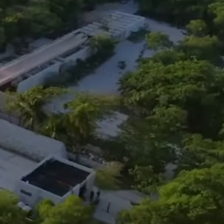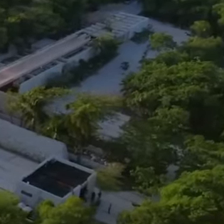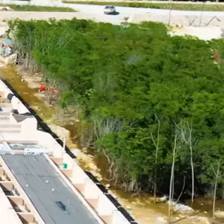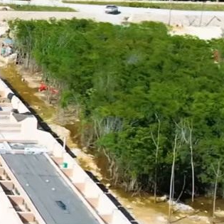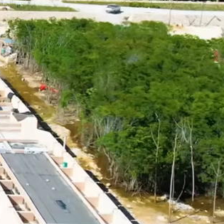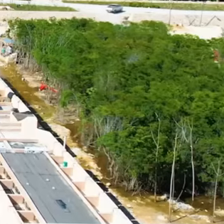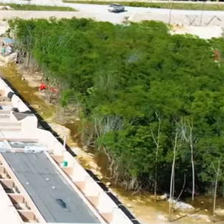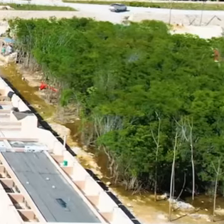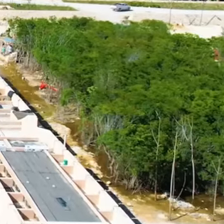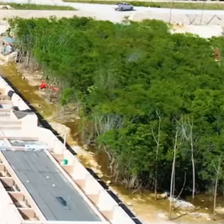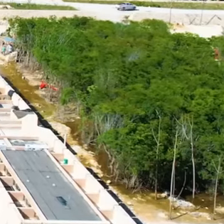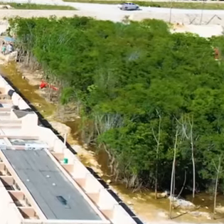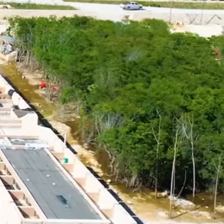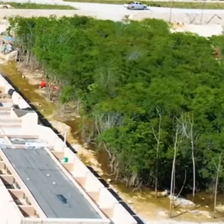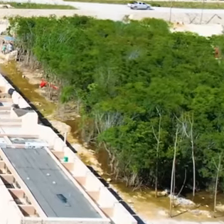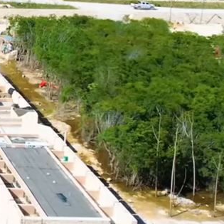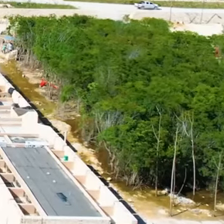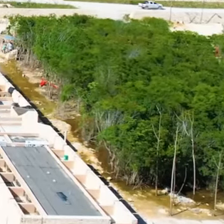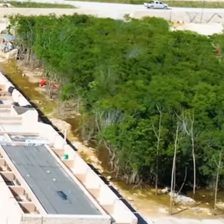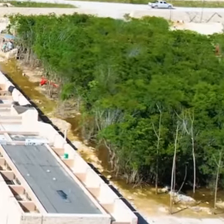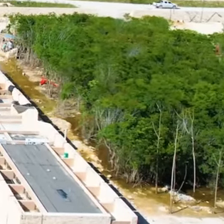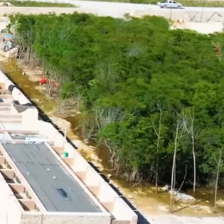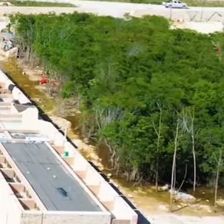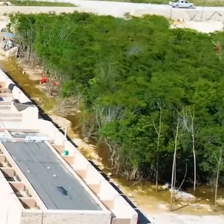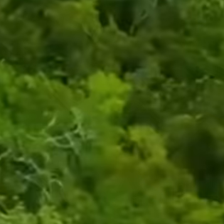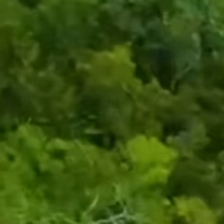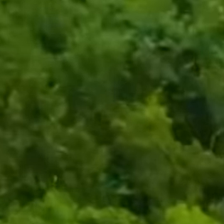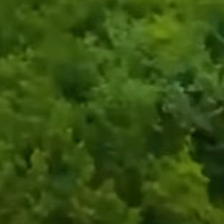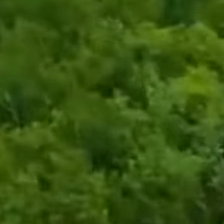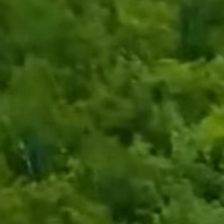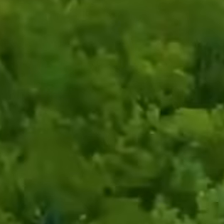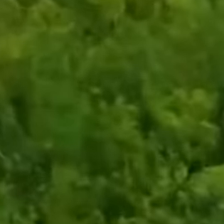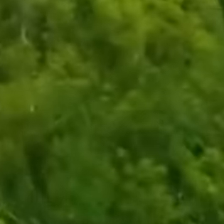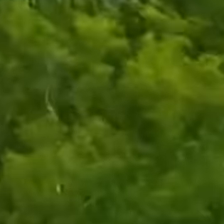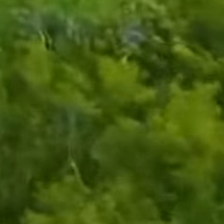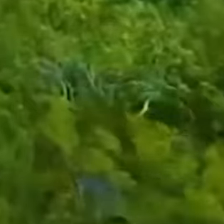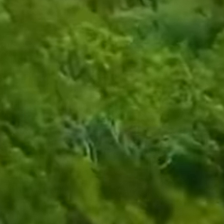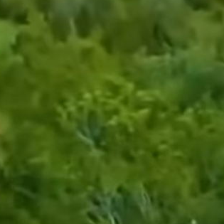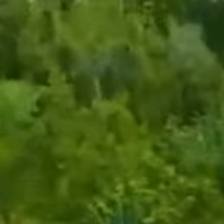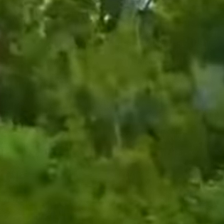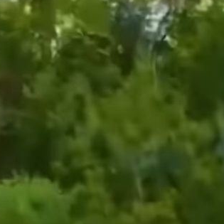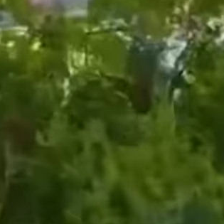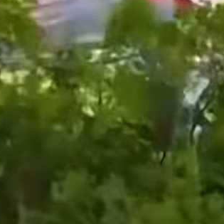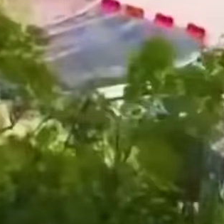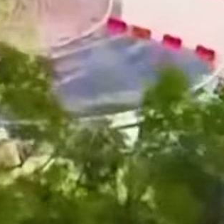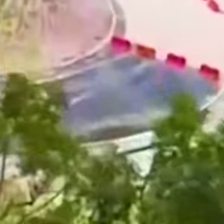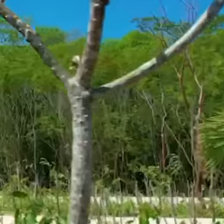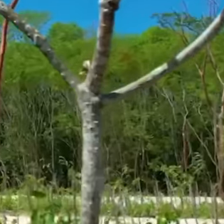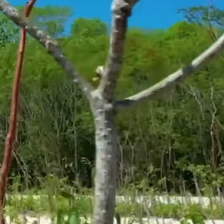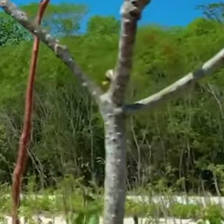and tourist cultural attractions with low environmental impact that are inclusive and accessible to all